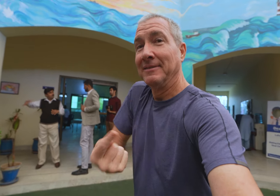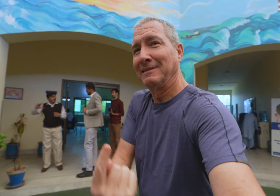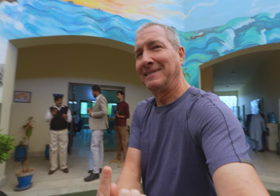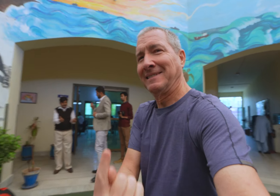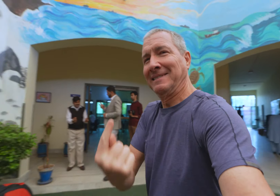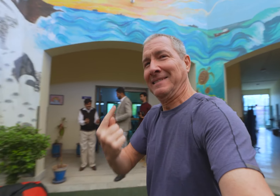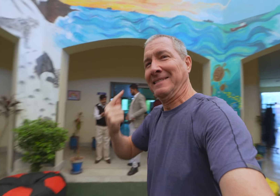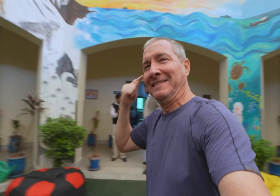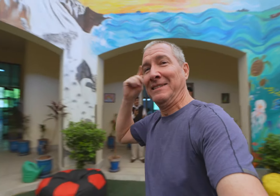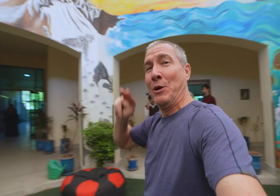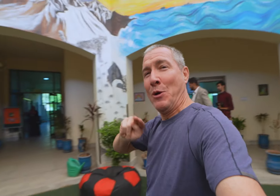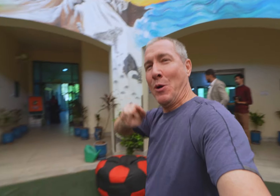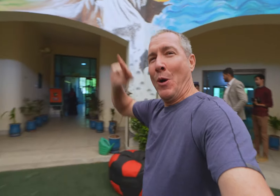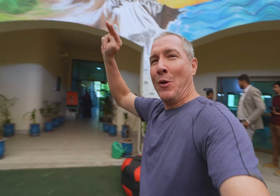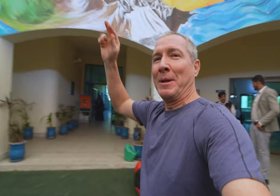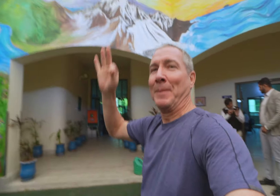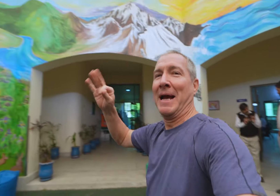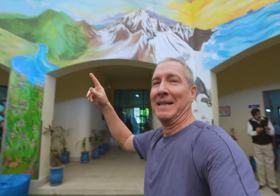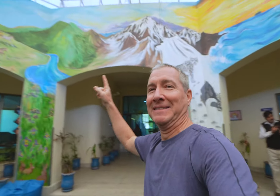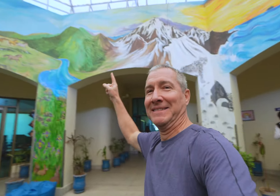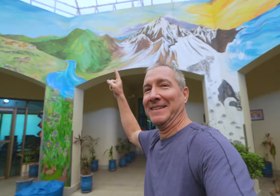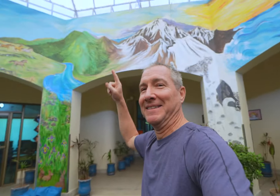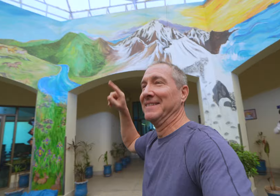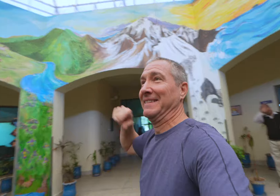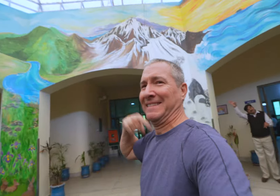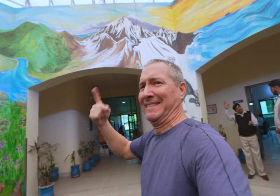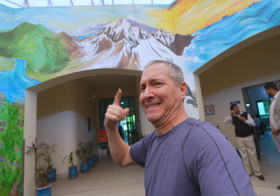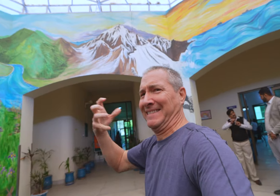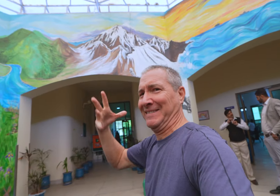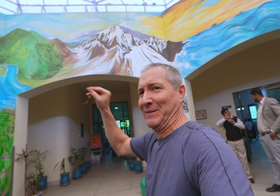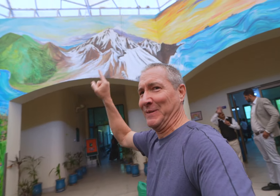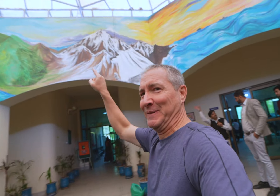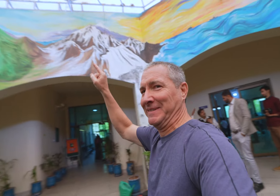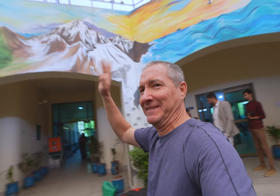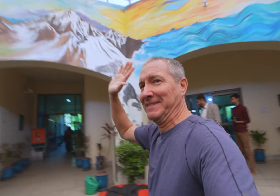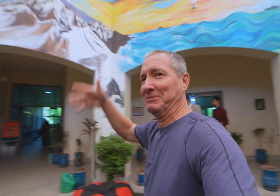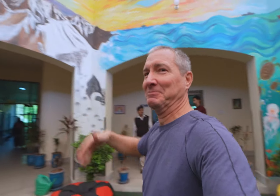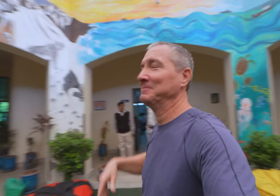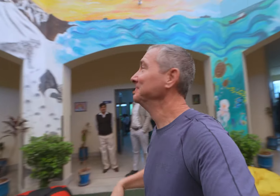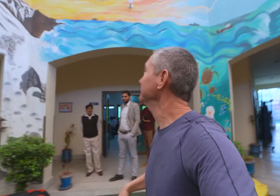then head right up to the mountains, which I’ve always wanted to do.